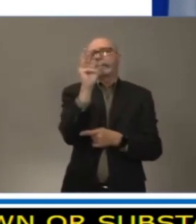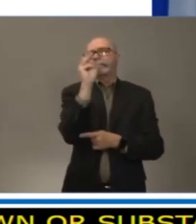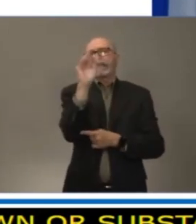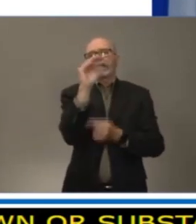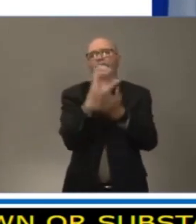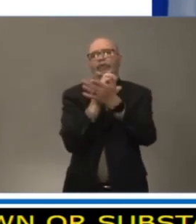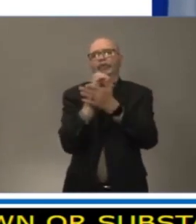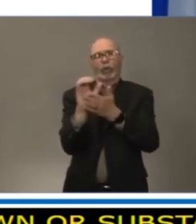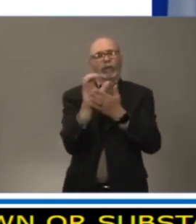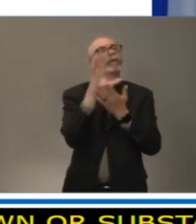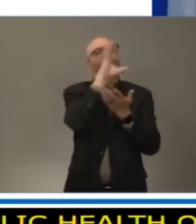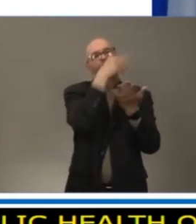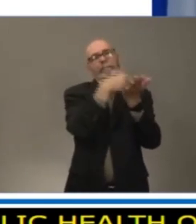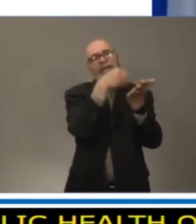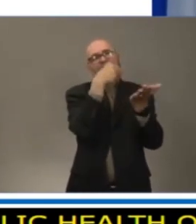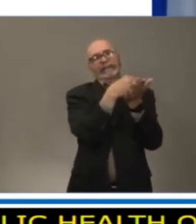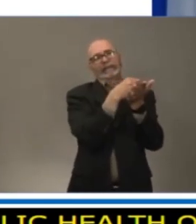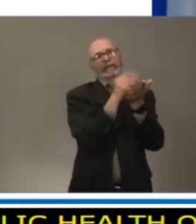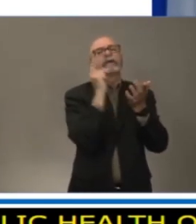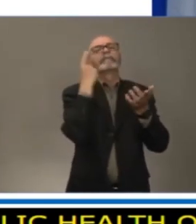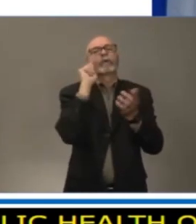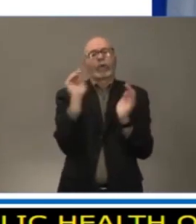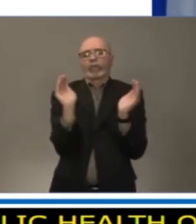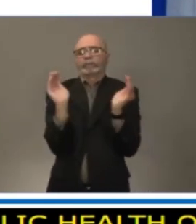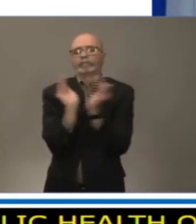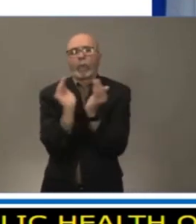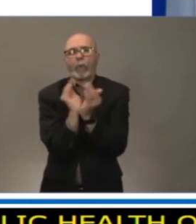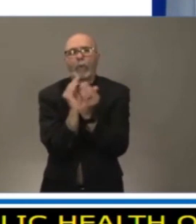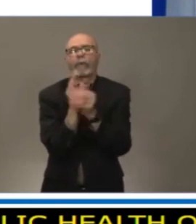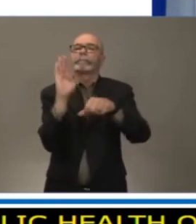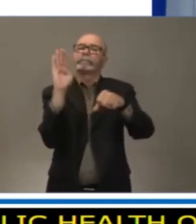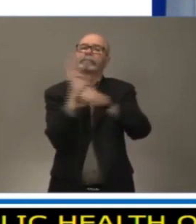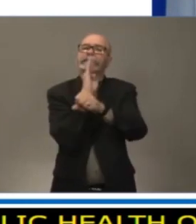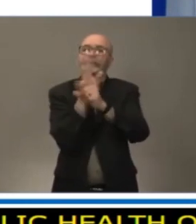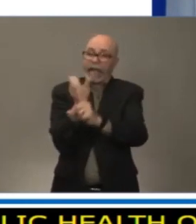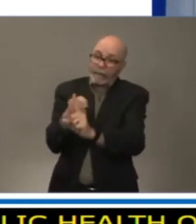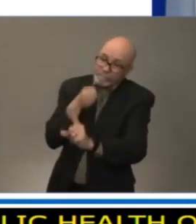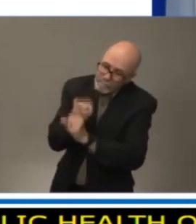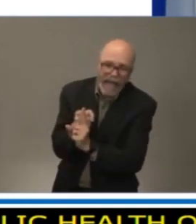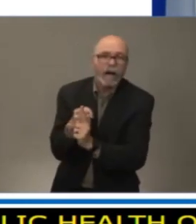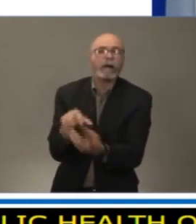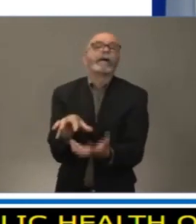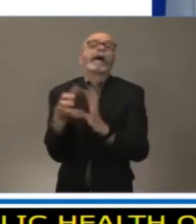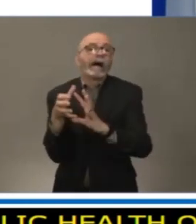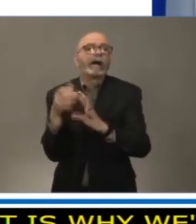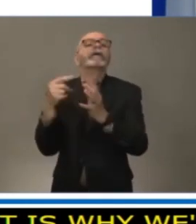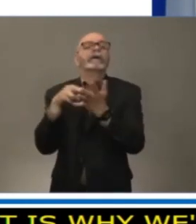business impact grant eligible small businesses will receive a grant of 15%